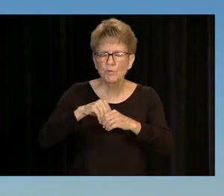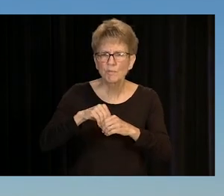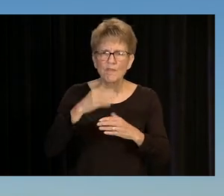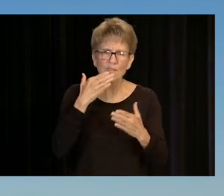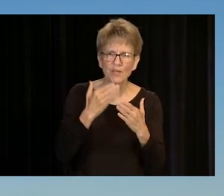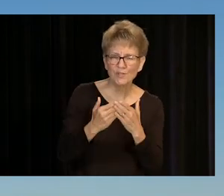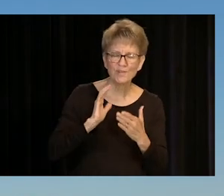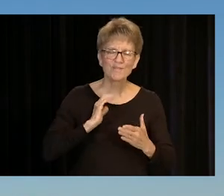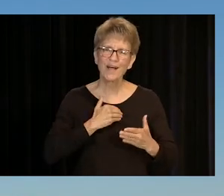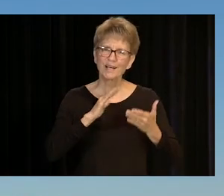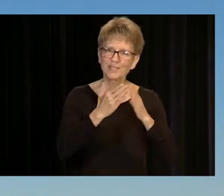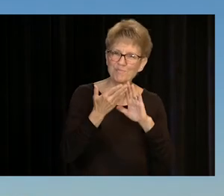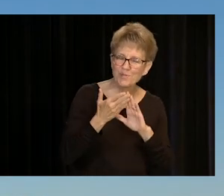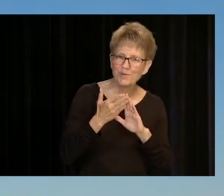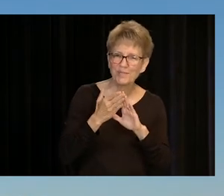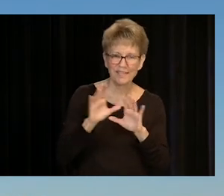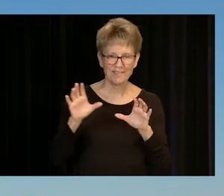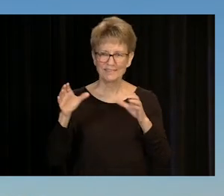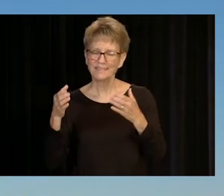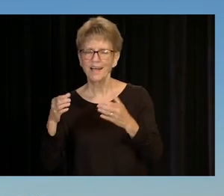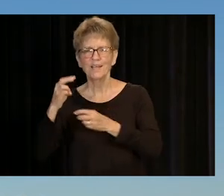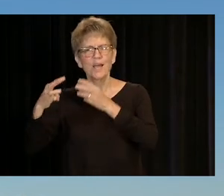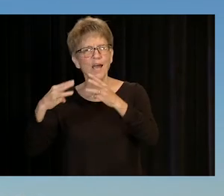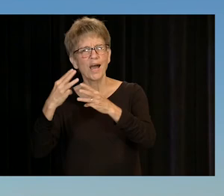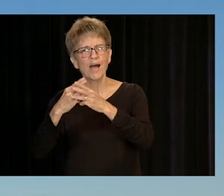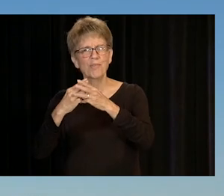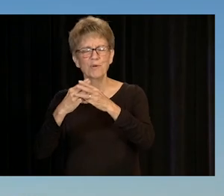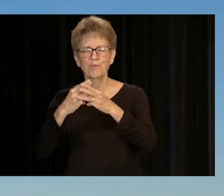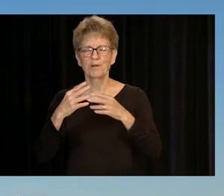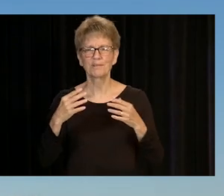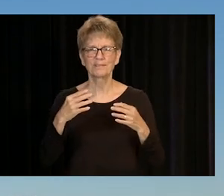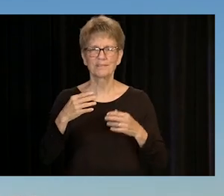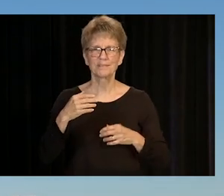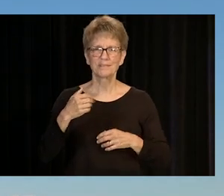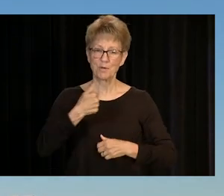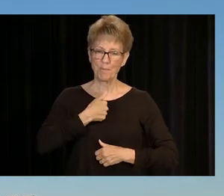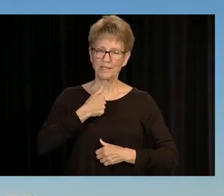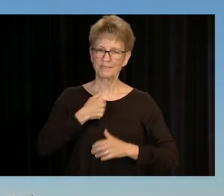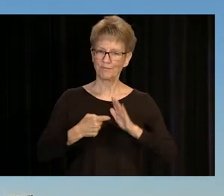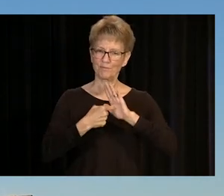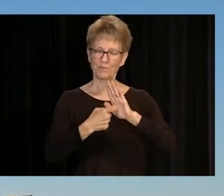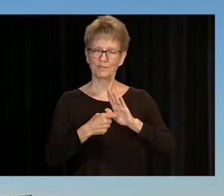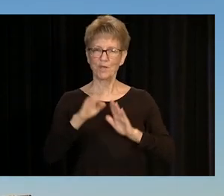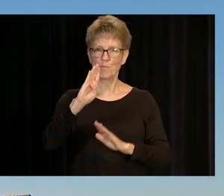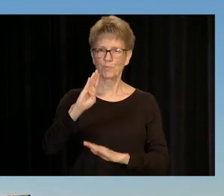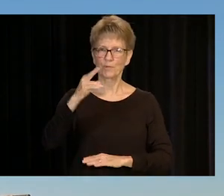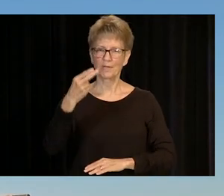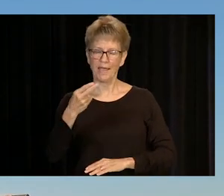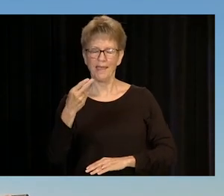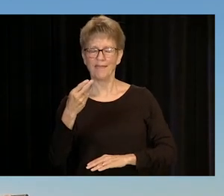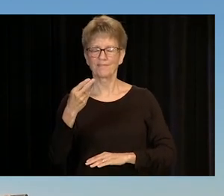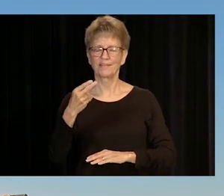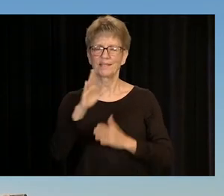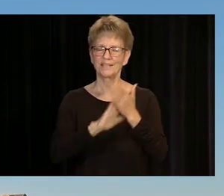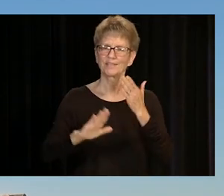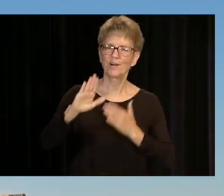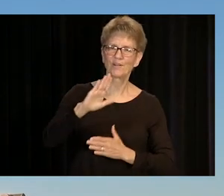OF OUR COMMUNITY, OUR SOCIETY, AND THE WORLD AS A WHOLE. ON BEHALF OF THE FACULTY OF BROOKHAVEN COLLEGE,